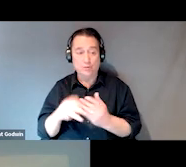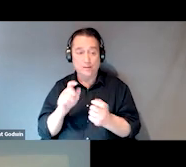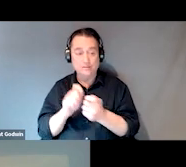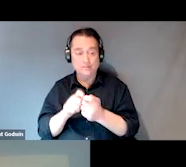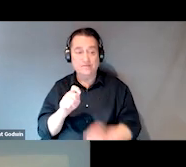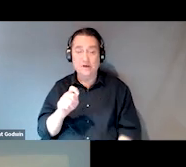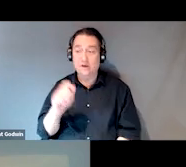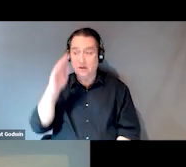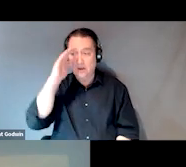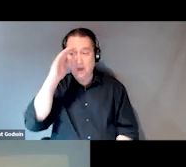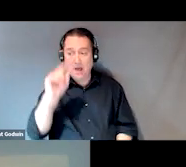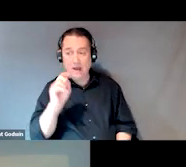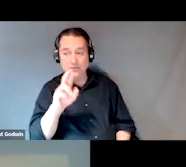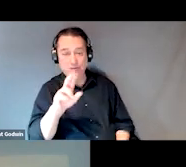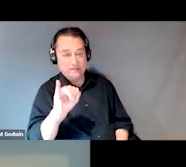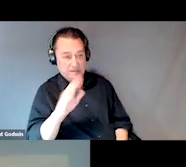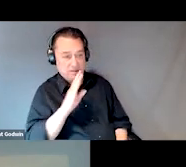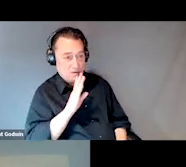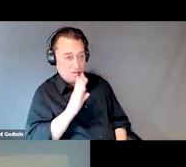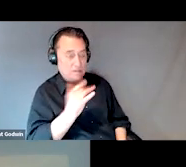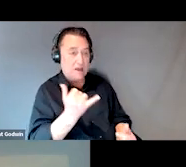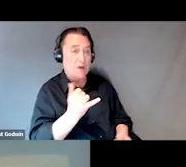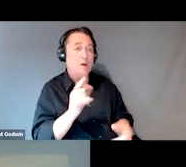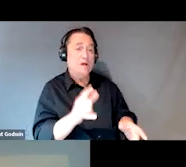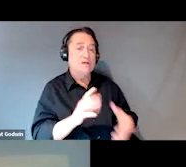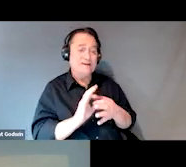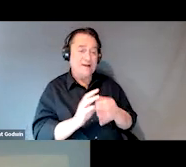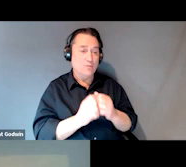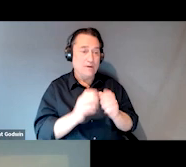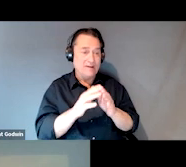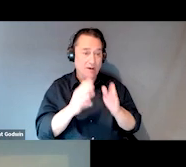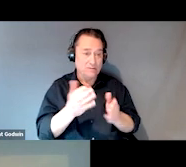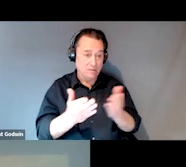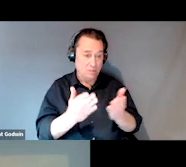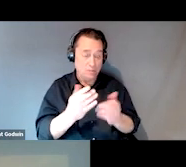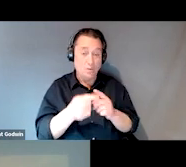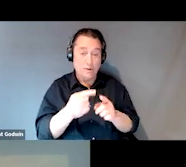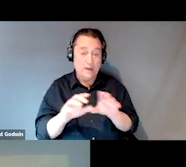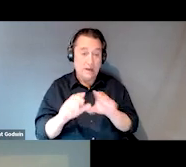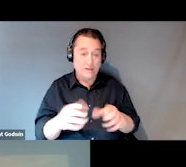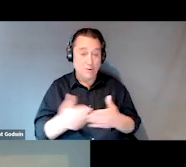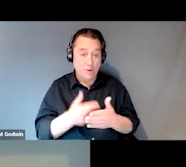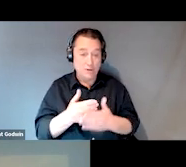So, hi, the SOAR model is linked with housing services. So whenever I do a new intake for individuals